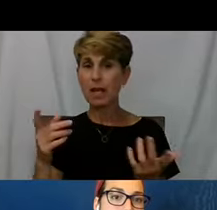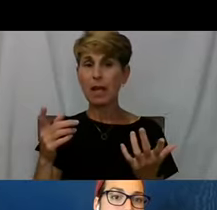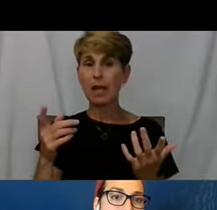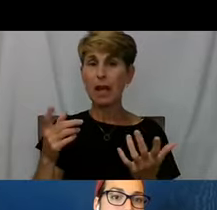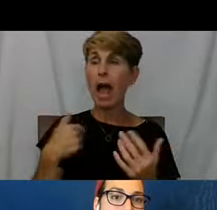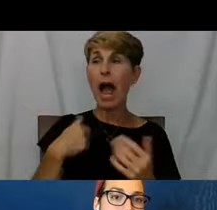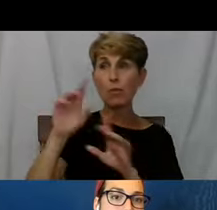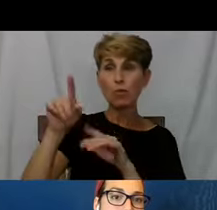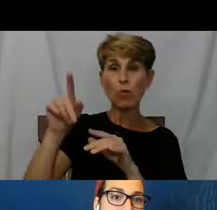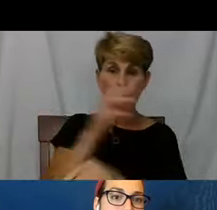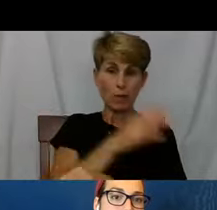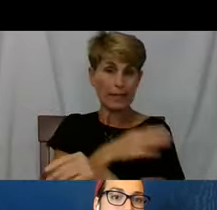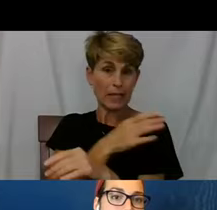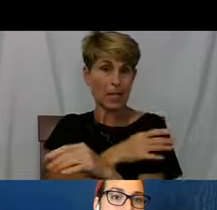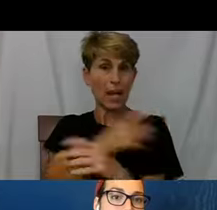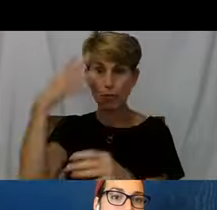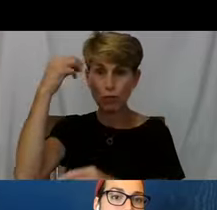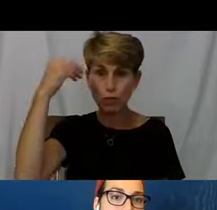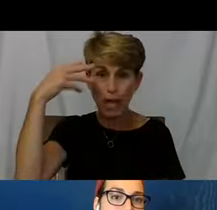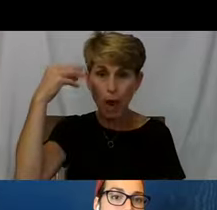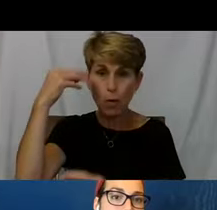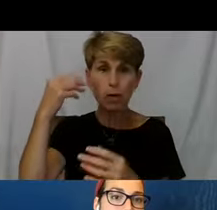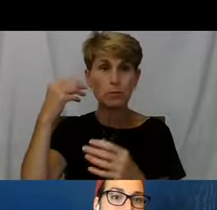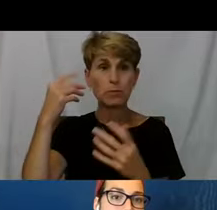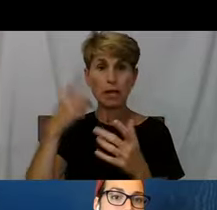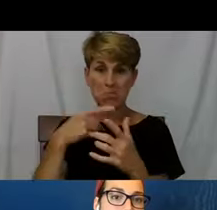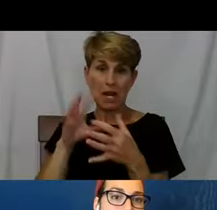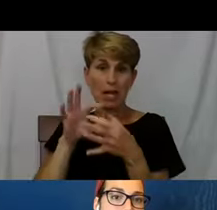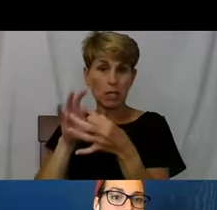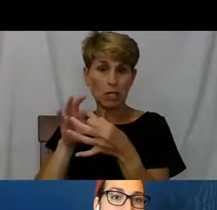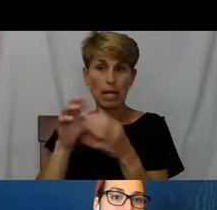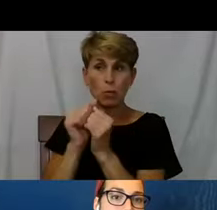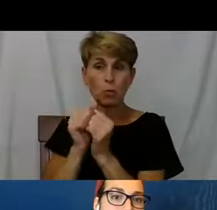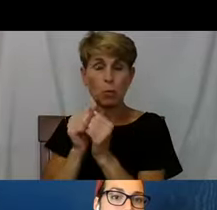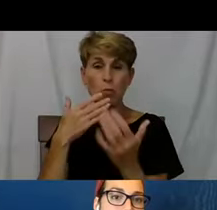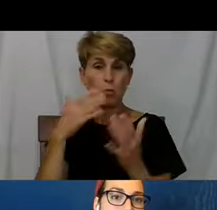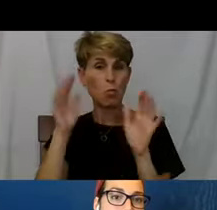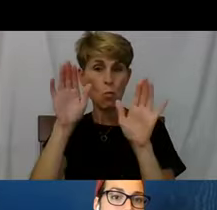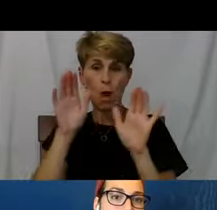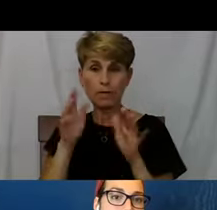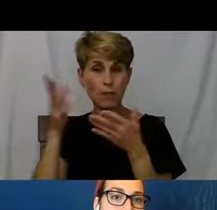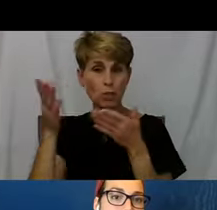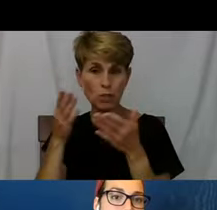While I was at the clinic I connected with some great services, like a really good doctor, Jay.